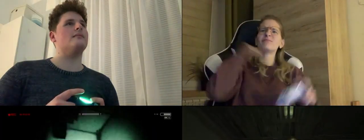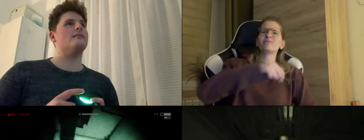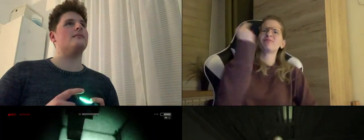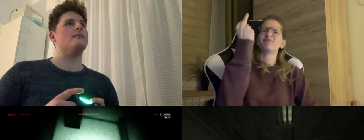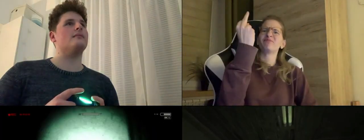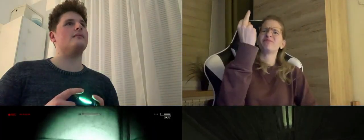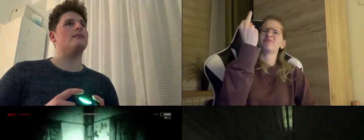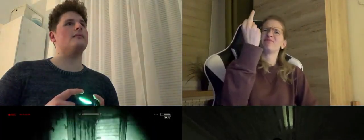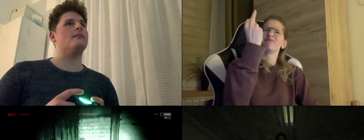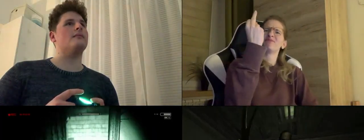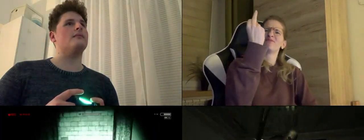Yeah! I finally killed him!